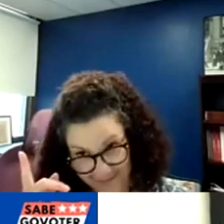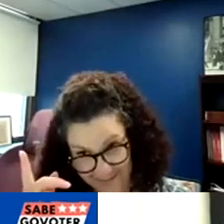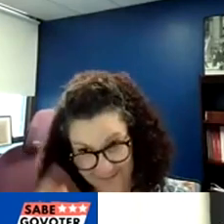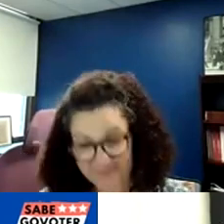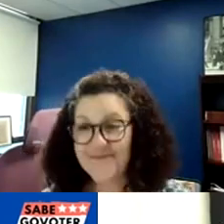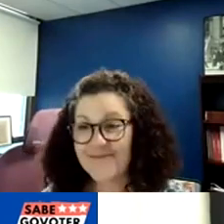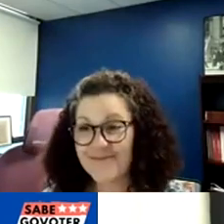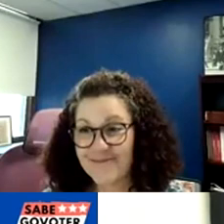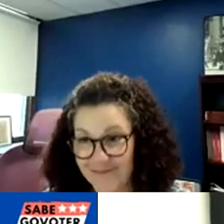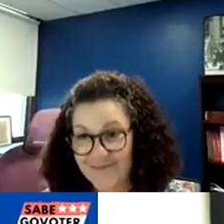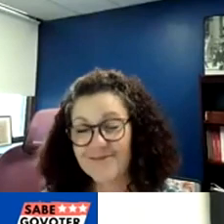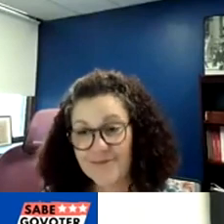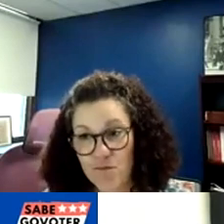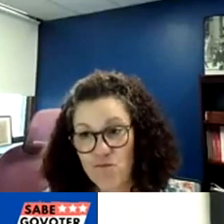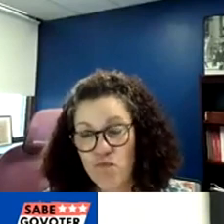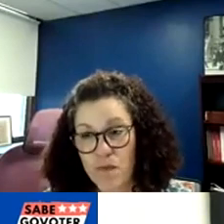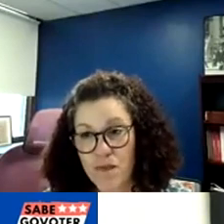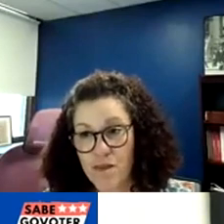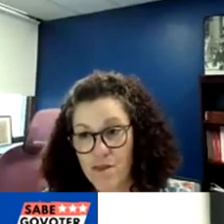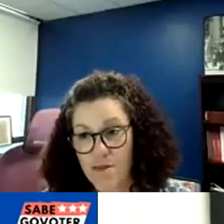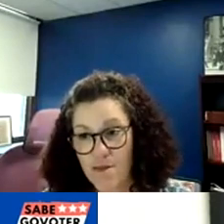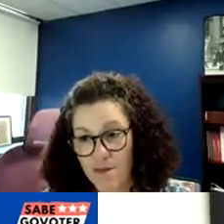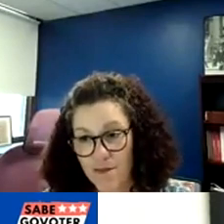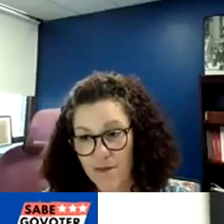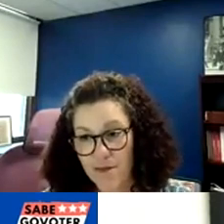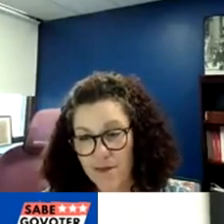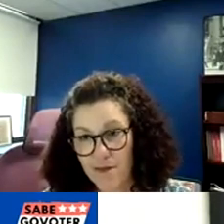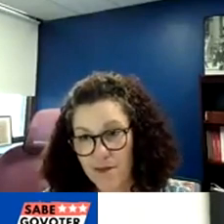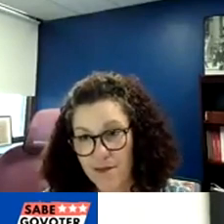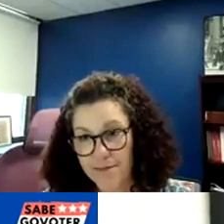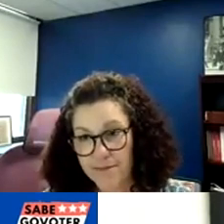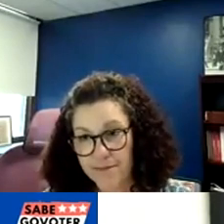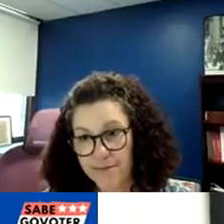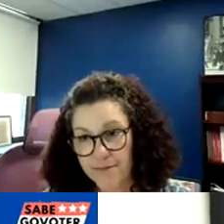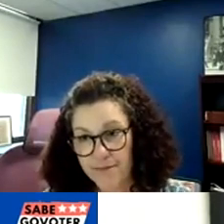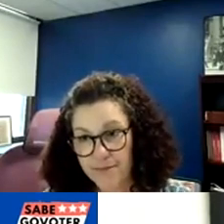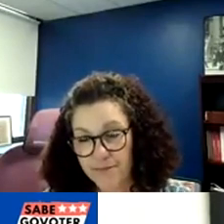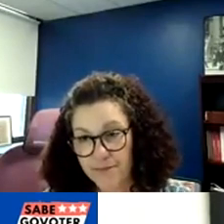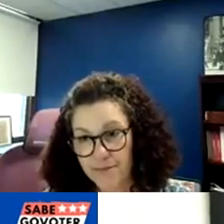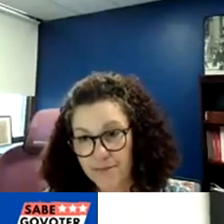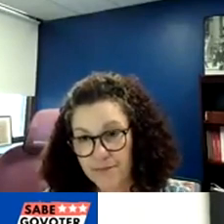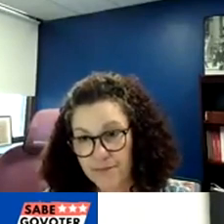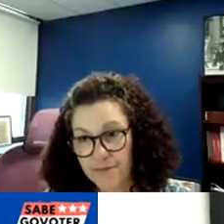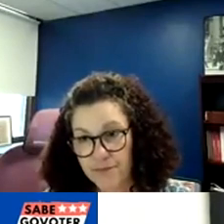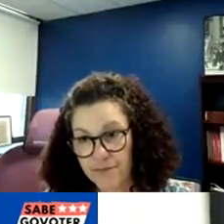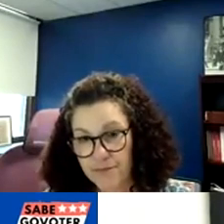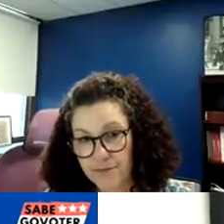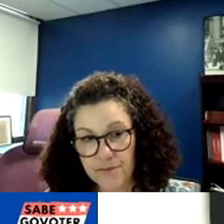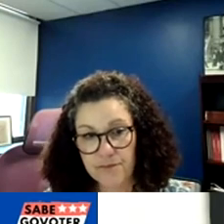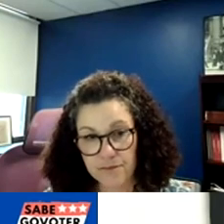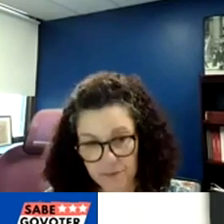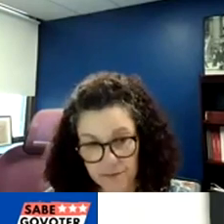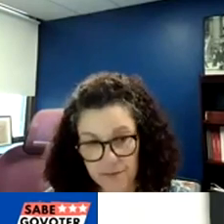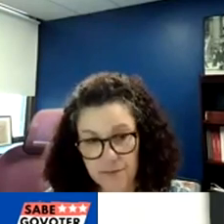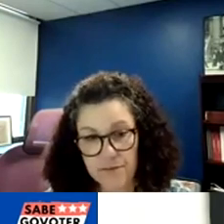We started out last year, voter disability election week.